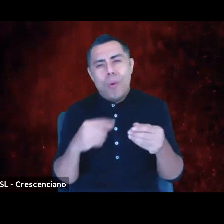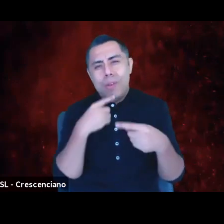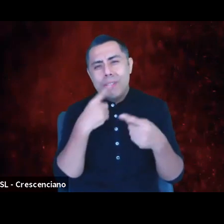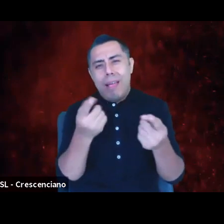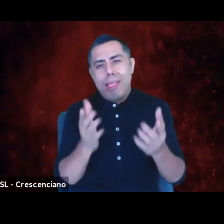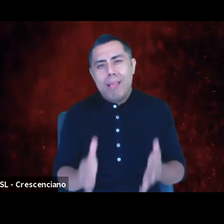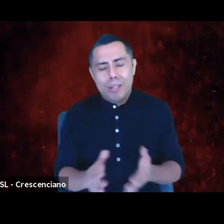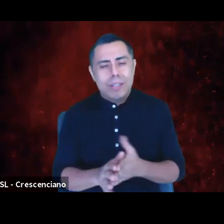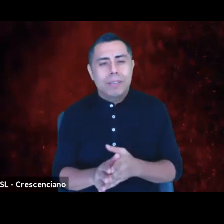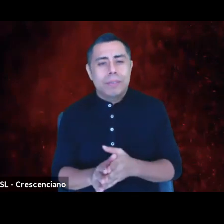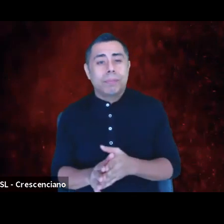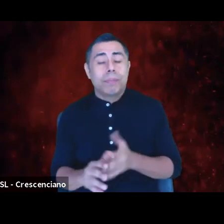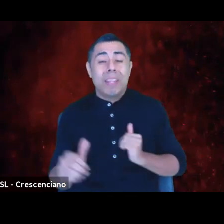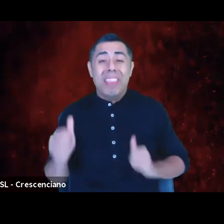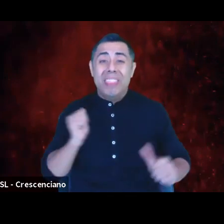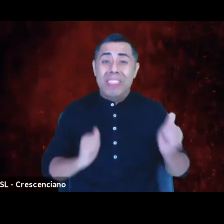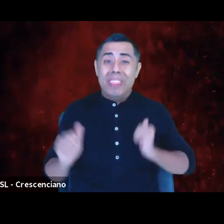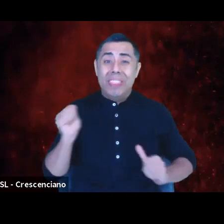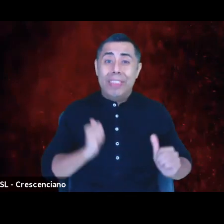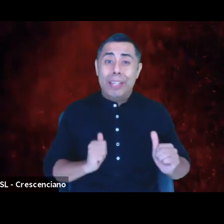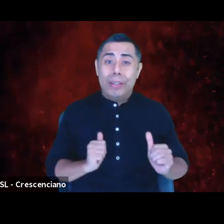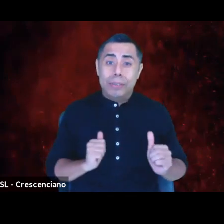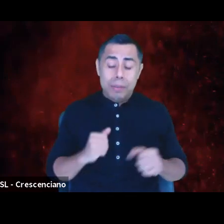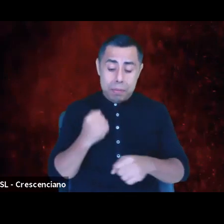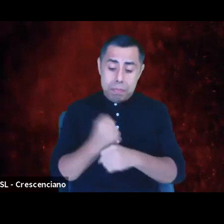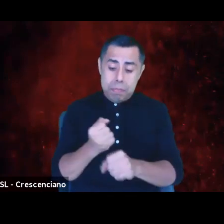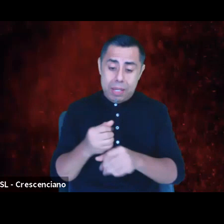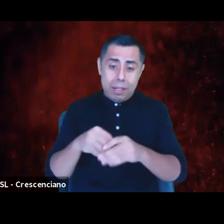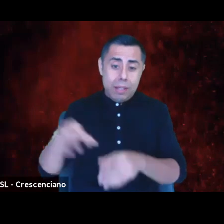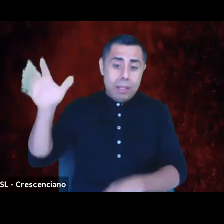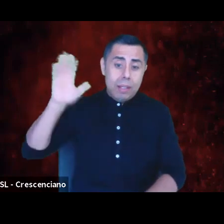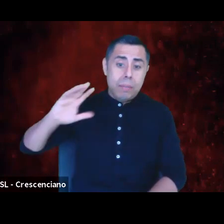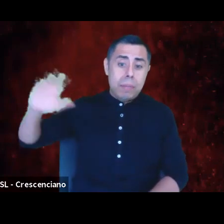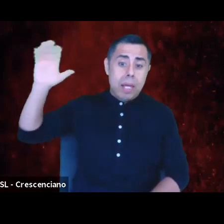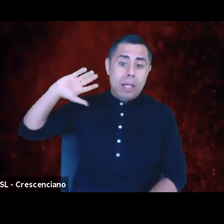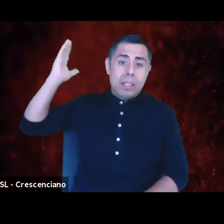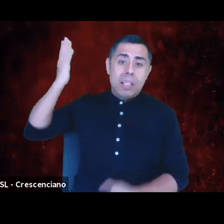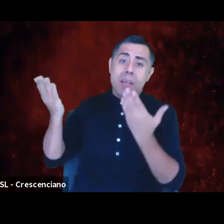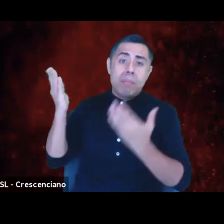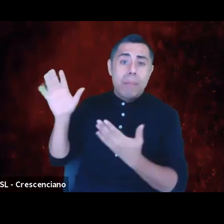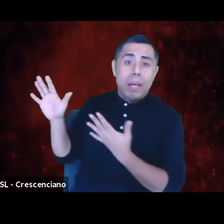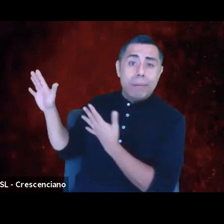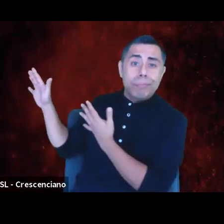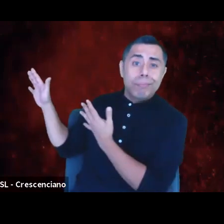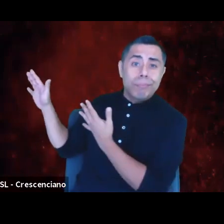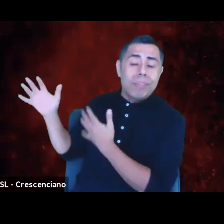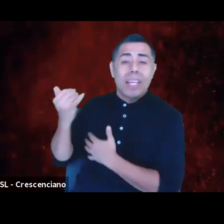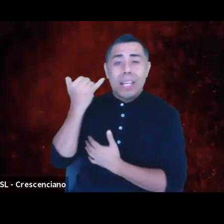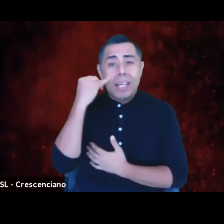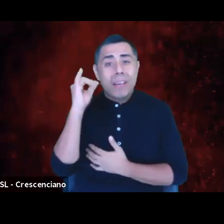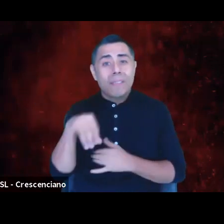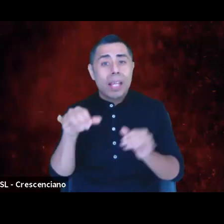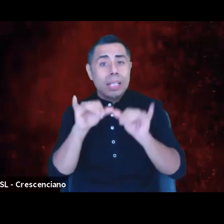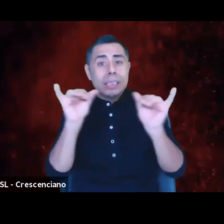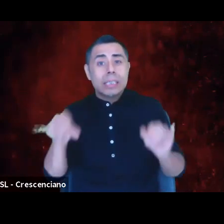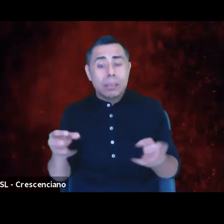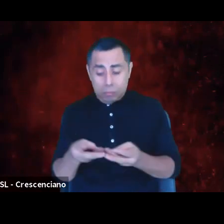The theater-making of the past may be just that, of the past. If that system dissipates, as it apparently is, do we stop being of service?